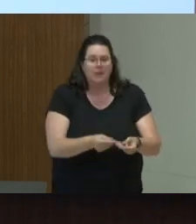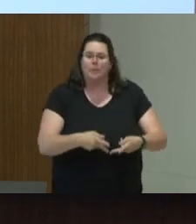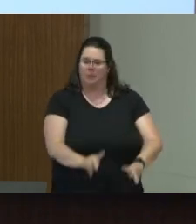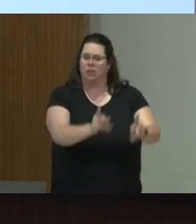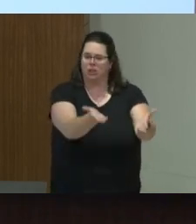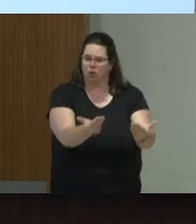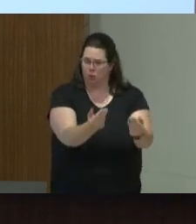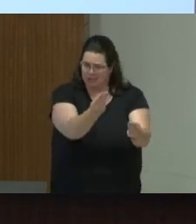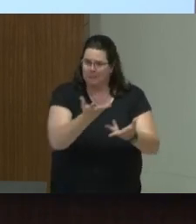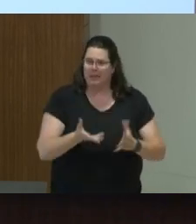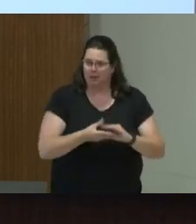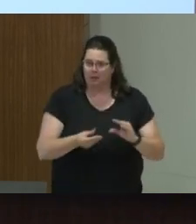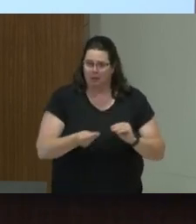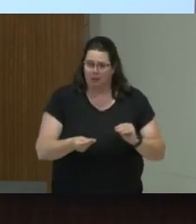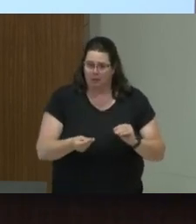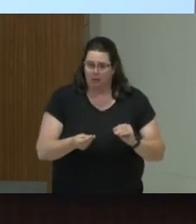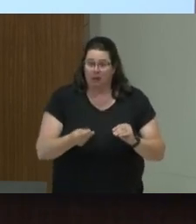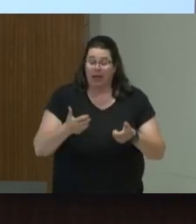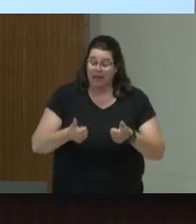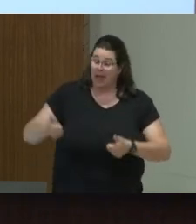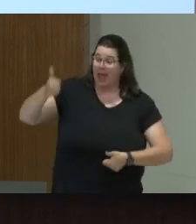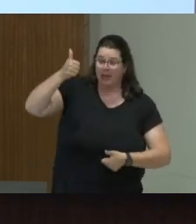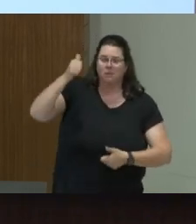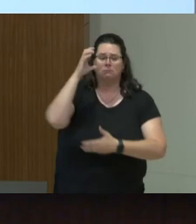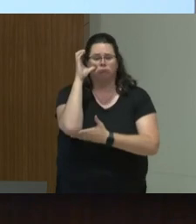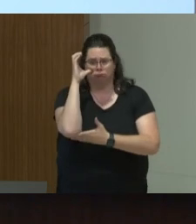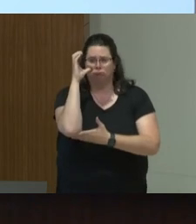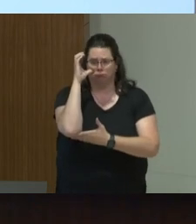For example, the heads, the thinking heads of the Bono, when you are the black head,